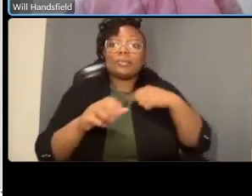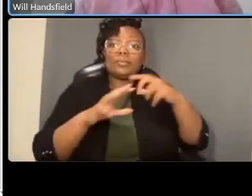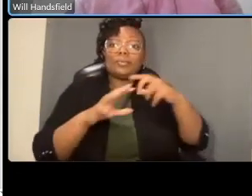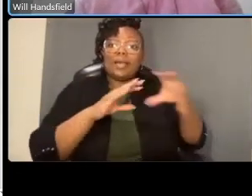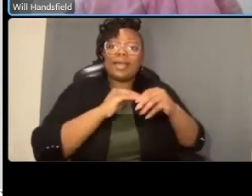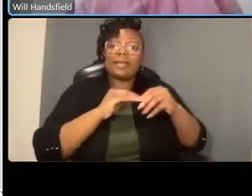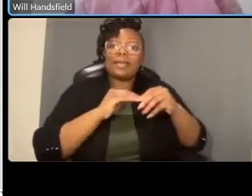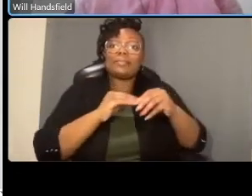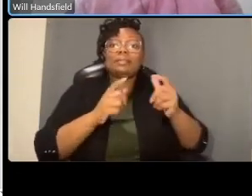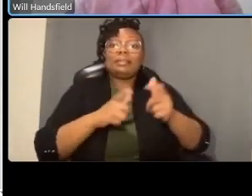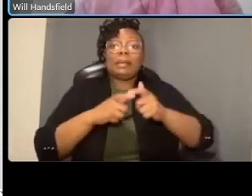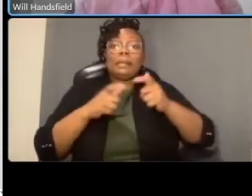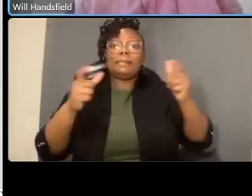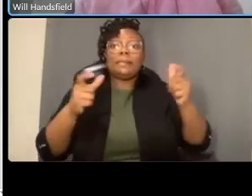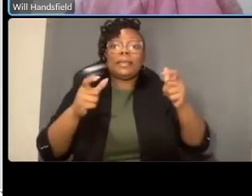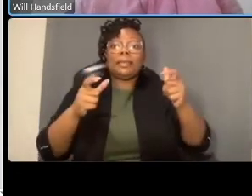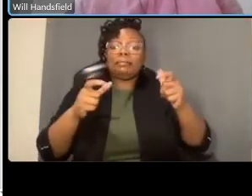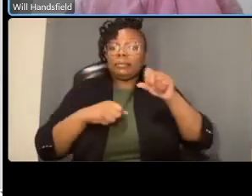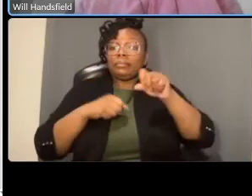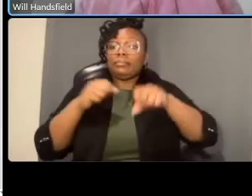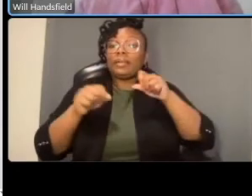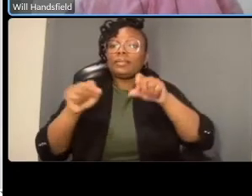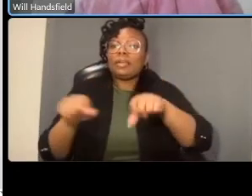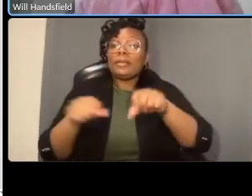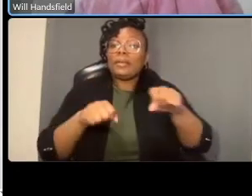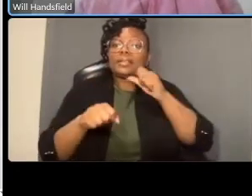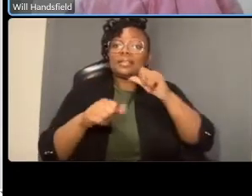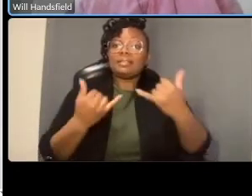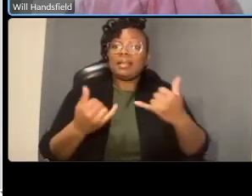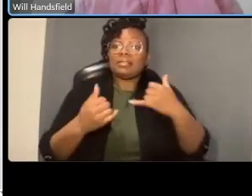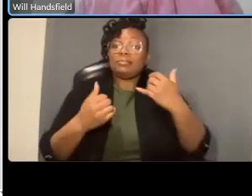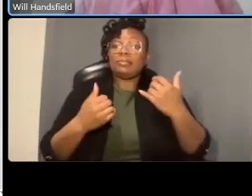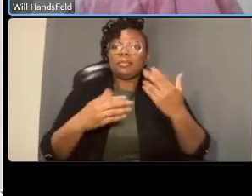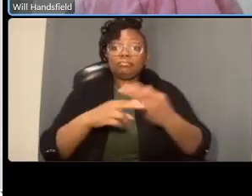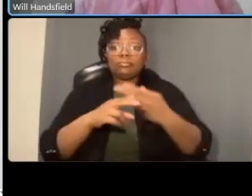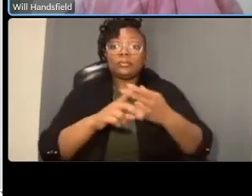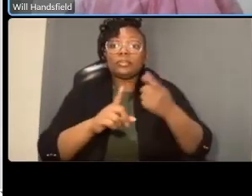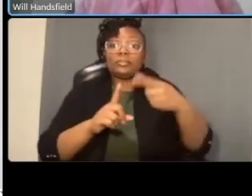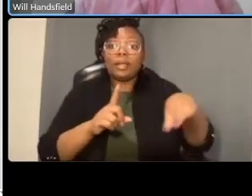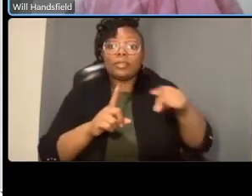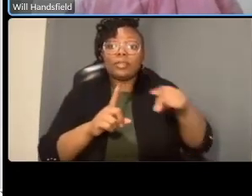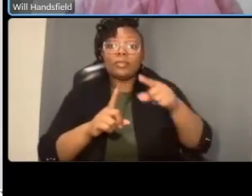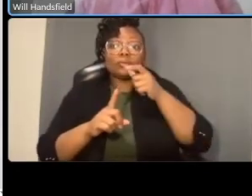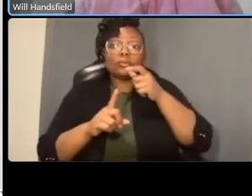by those users and serving an important tourism function as well in that case uh was there was a